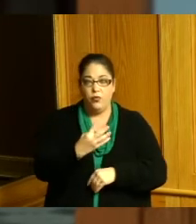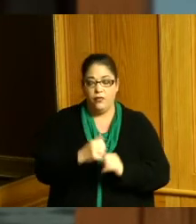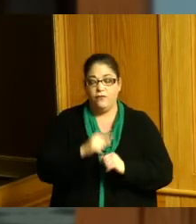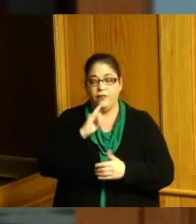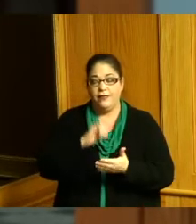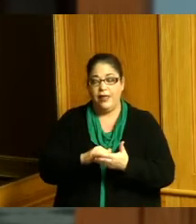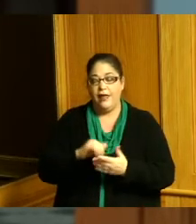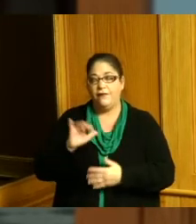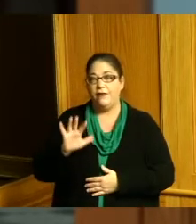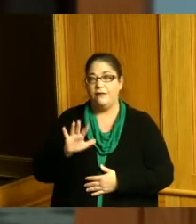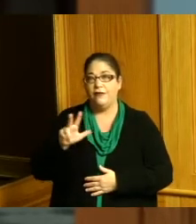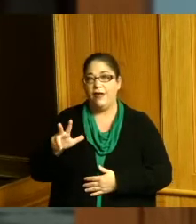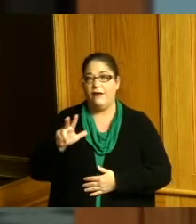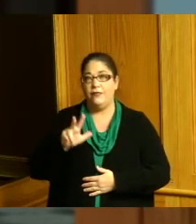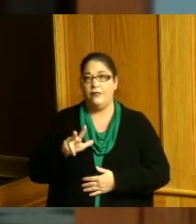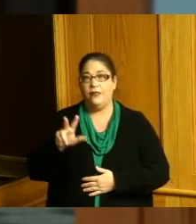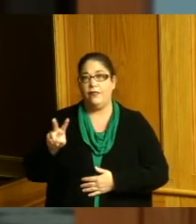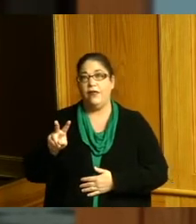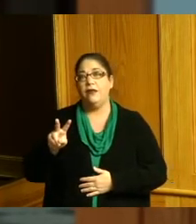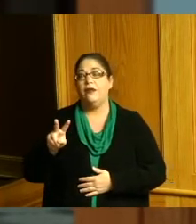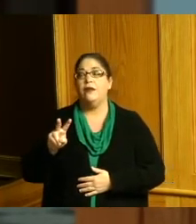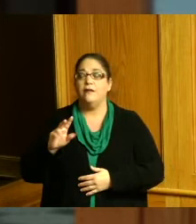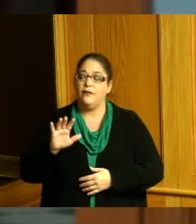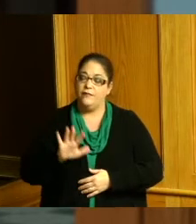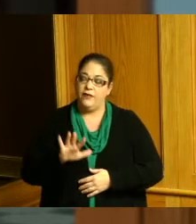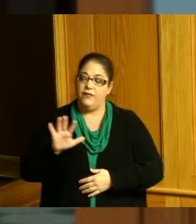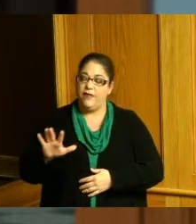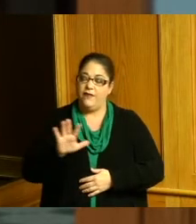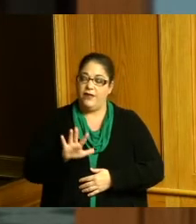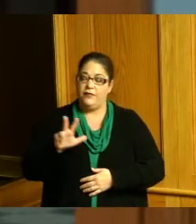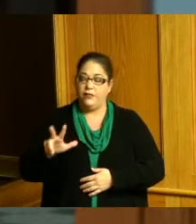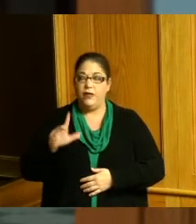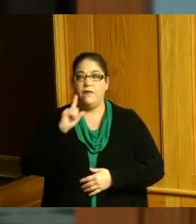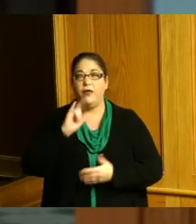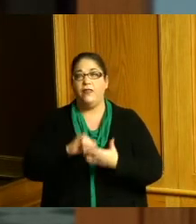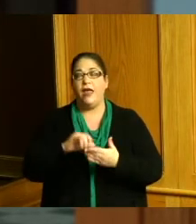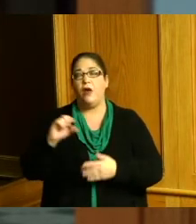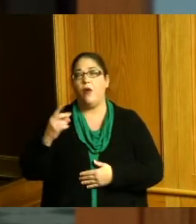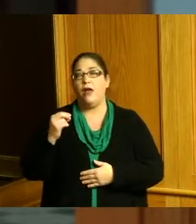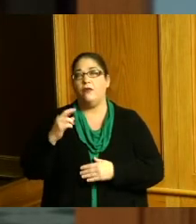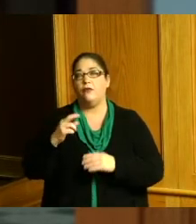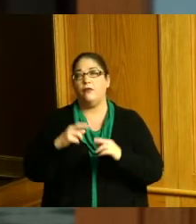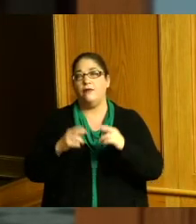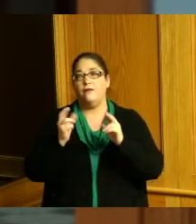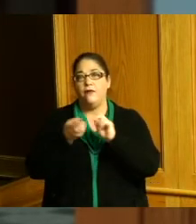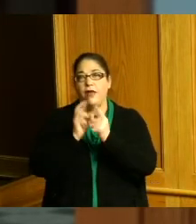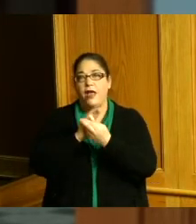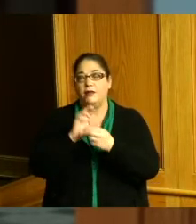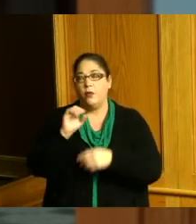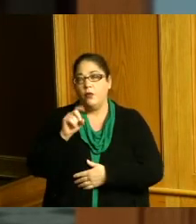of the Ohio revised code this is for the roadway improvements to Fields-Ertel Road and Snyder Road